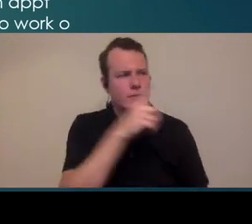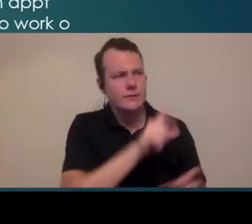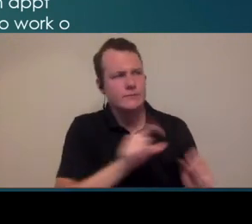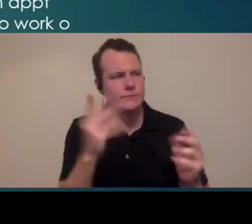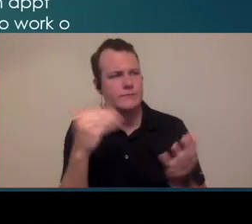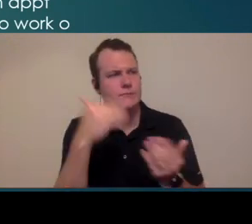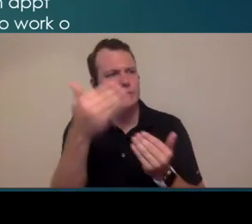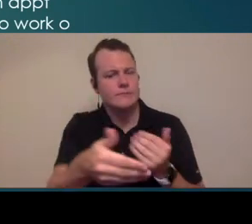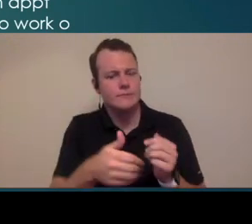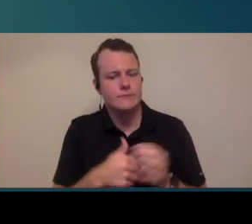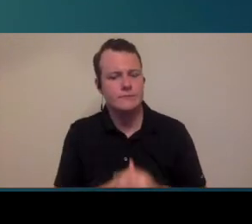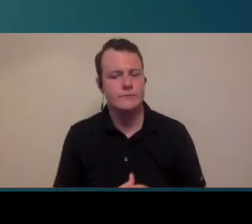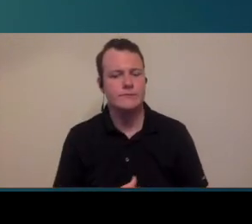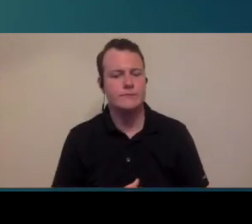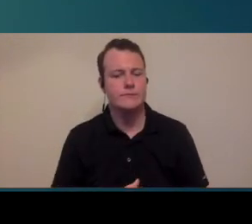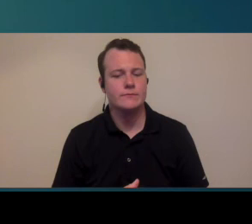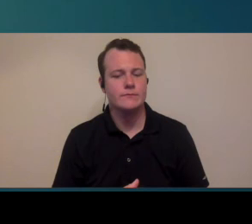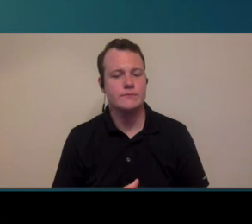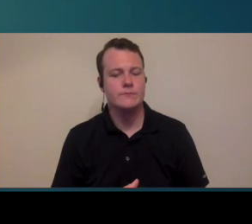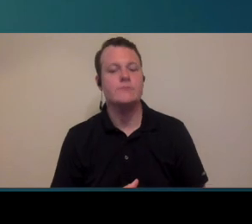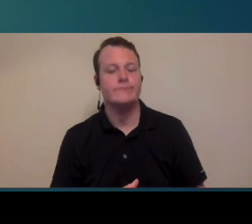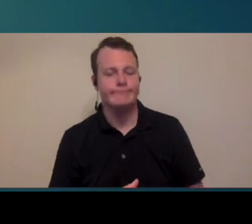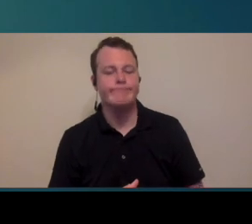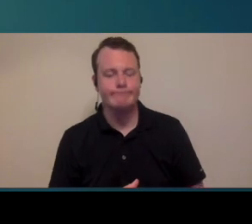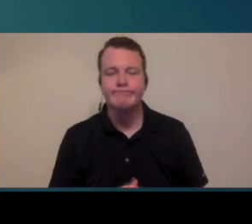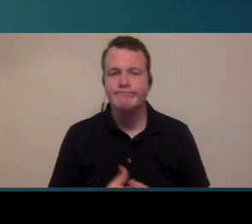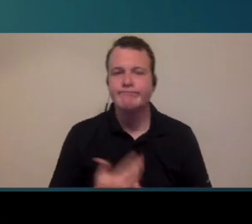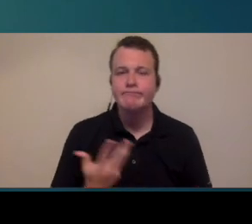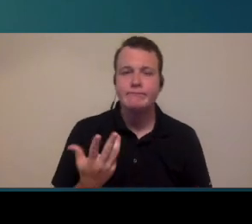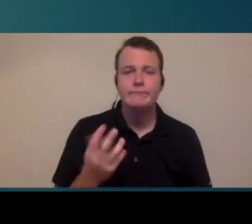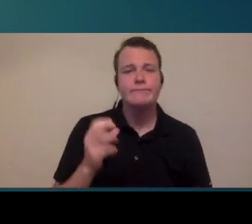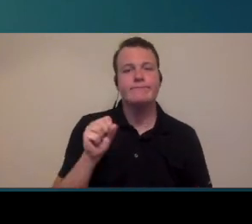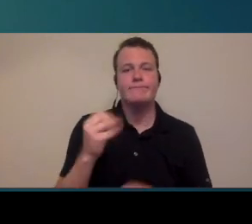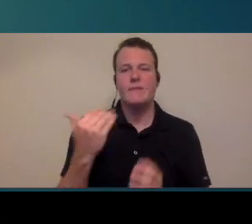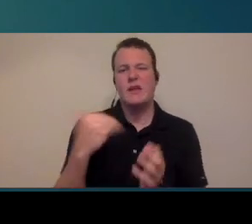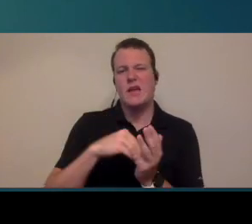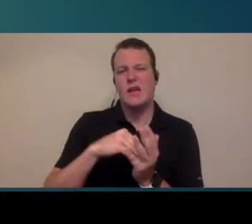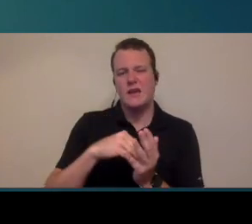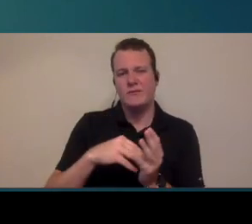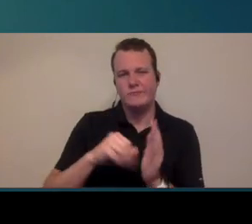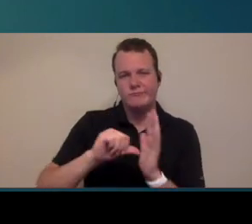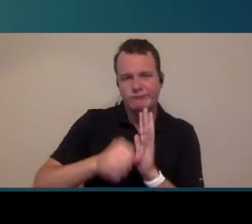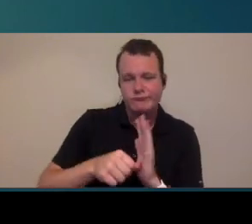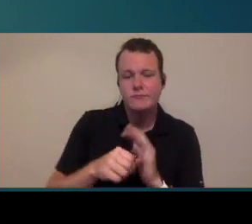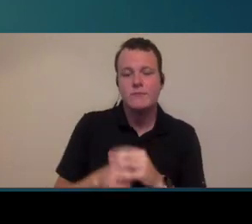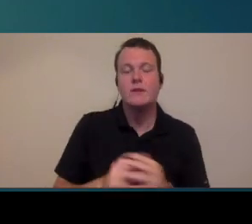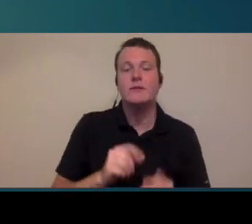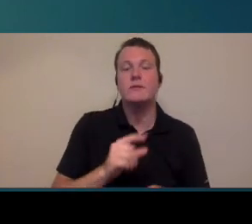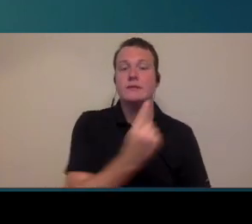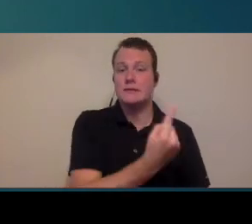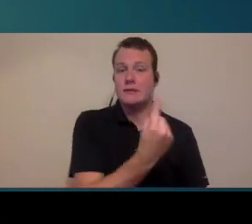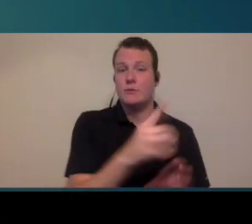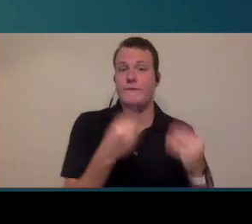go to the next slide yeah so um again single provider clinics it's a little